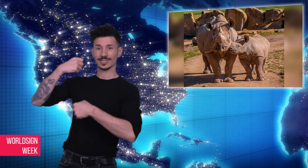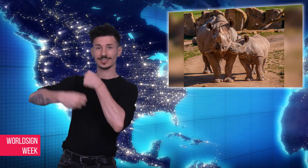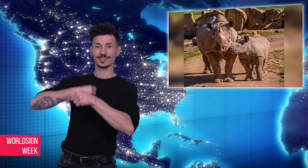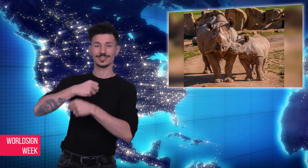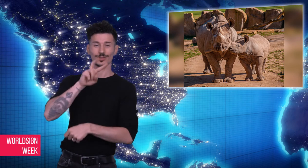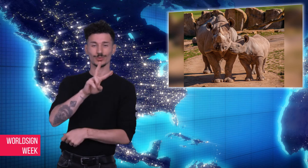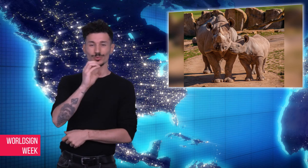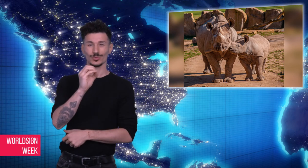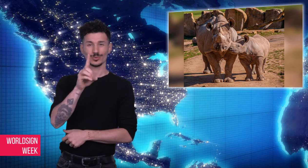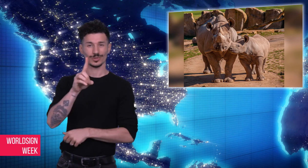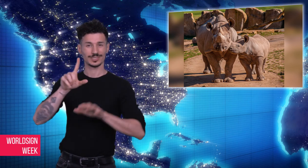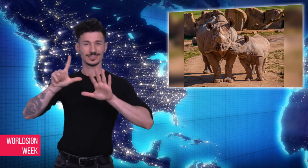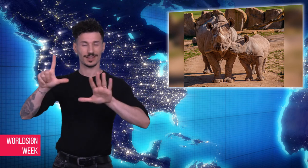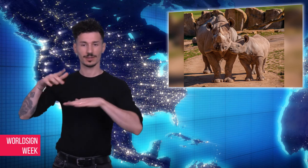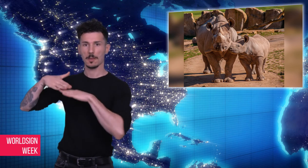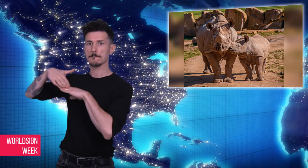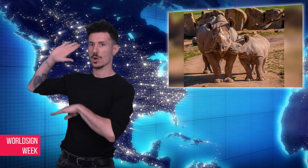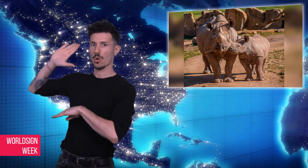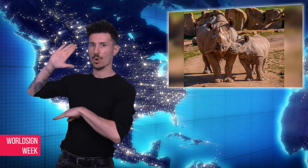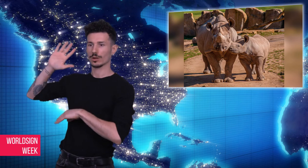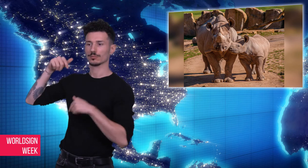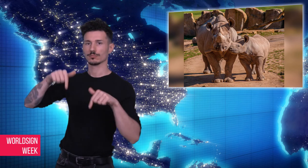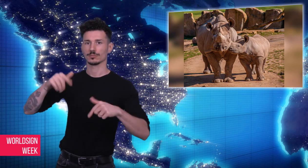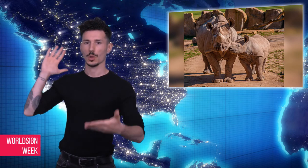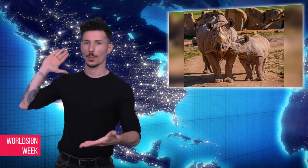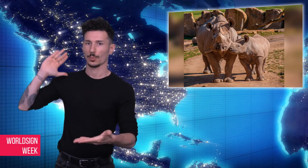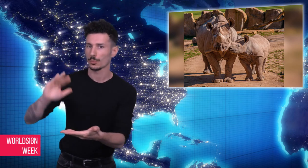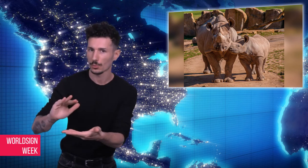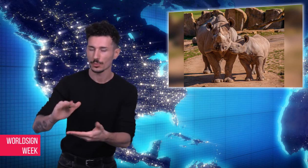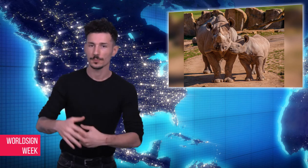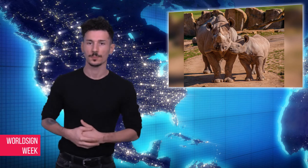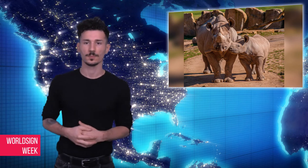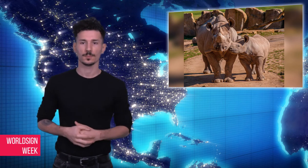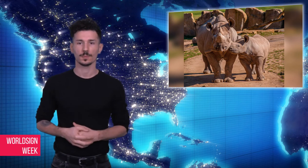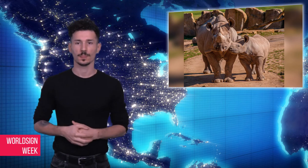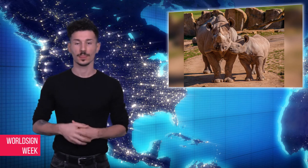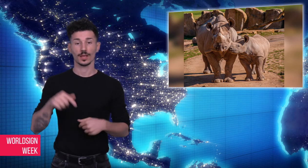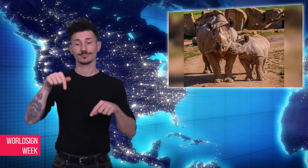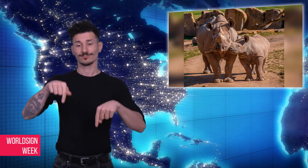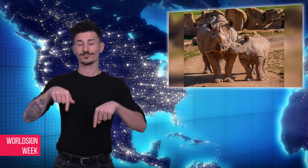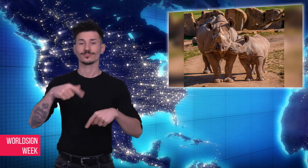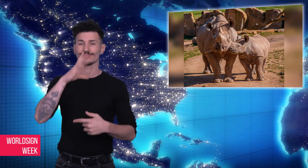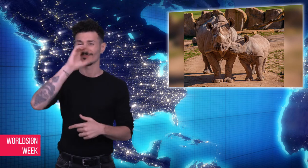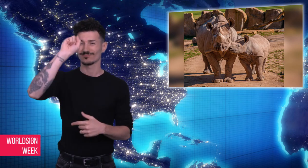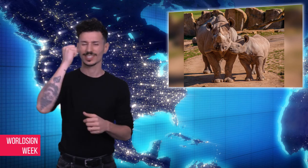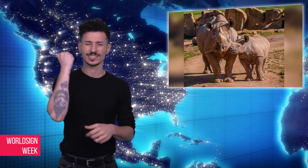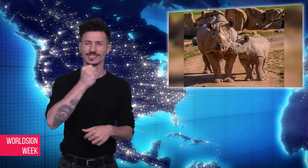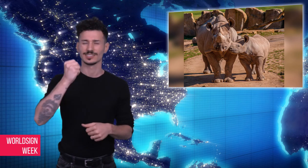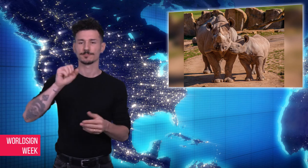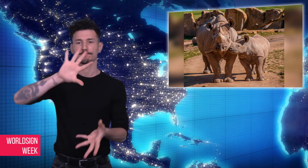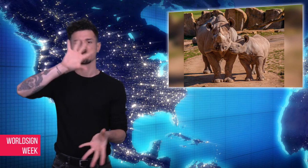of 2018 declined 26 percent compared to the same period in